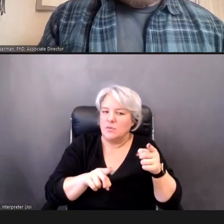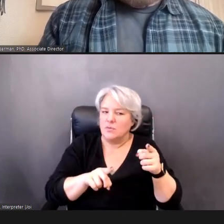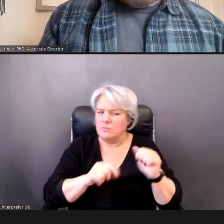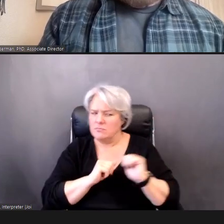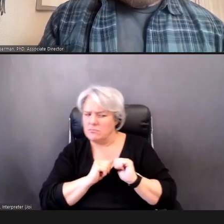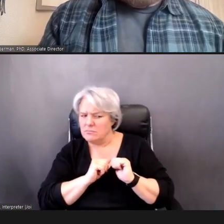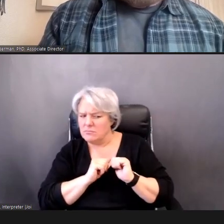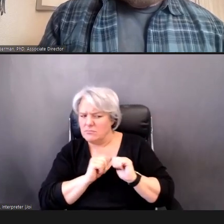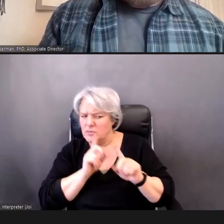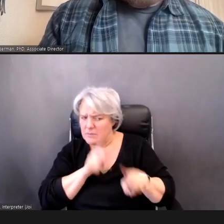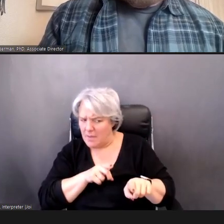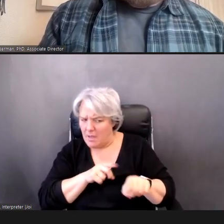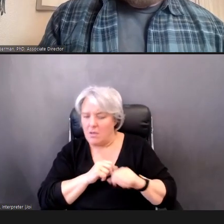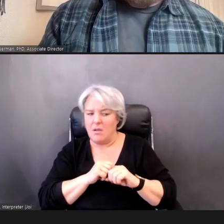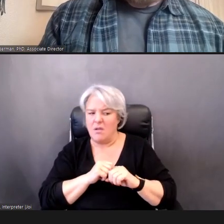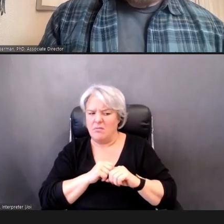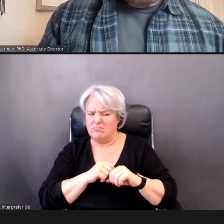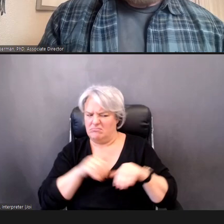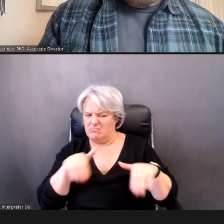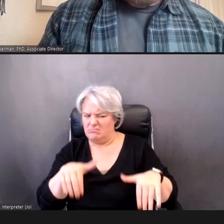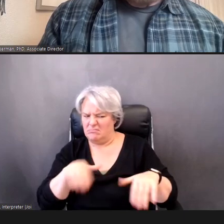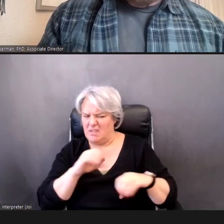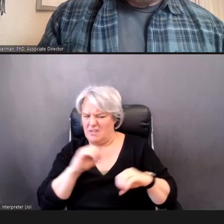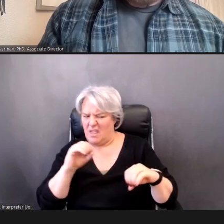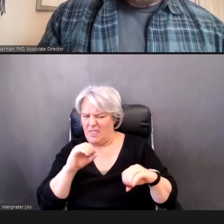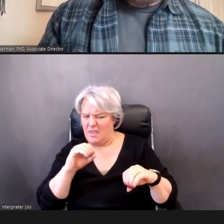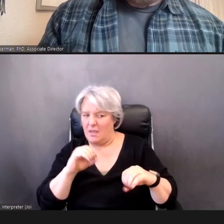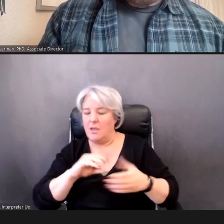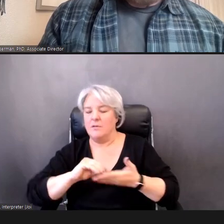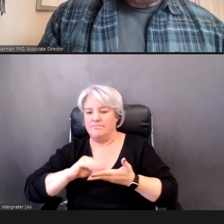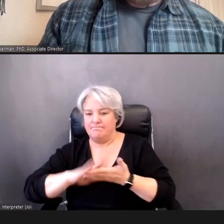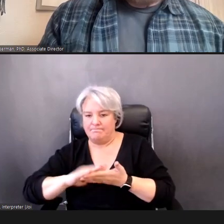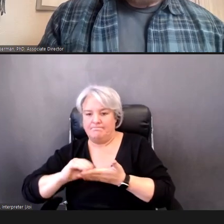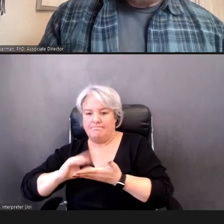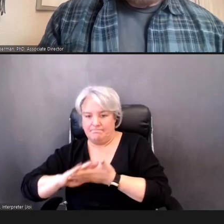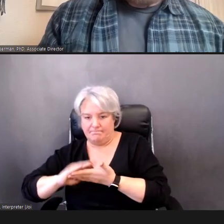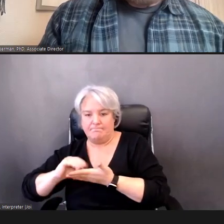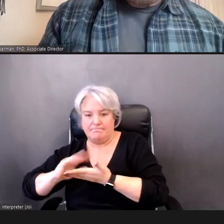presented (slide advances). Now, if you take a look here.